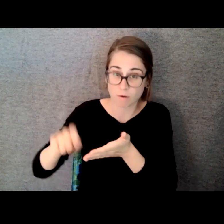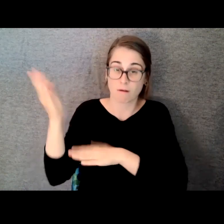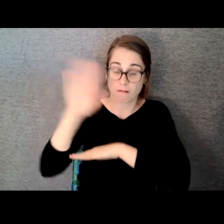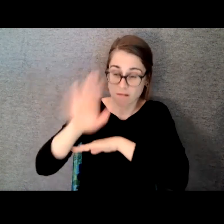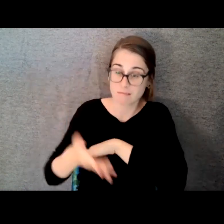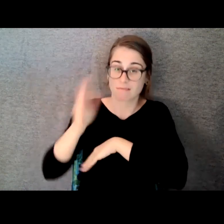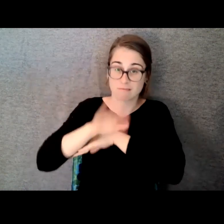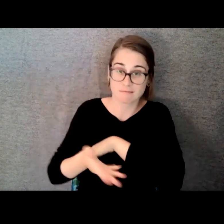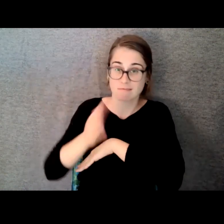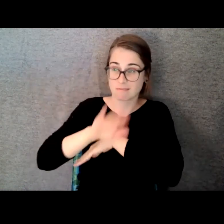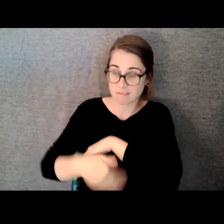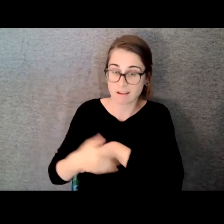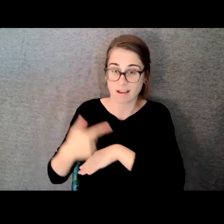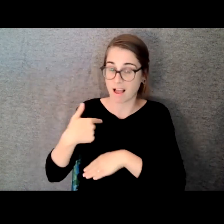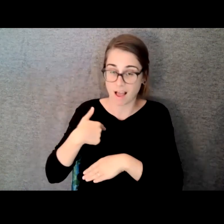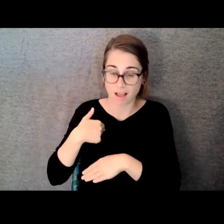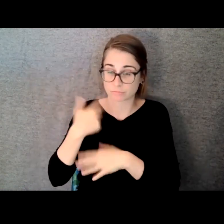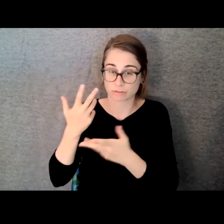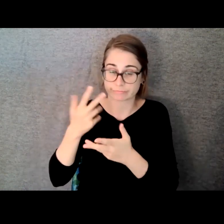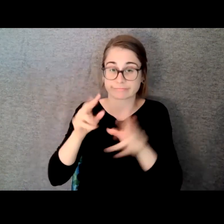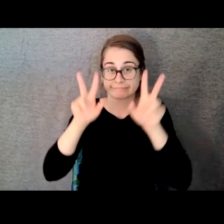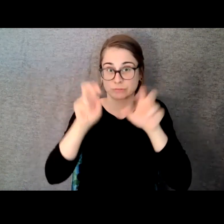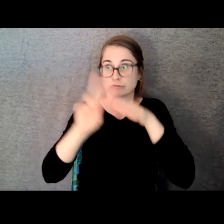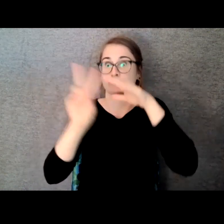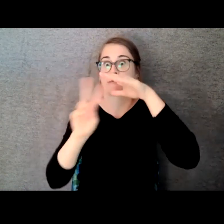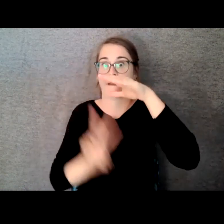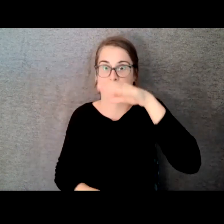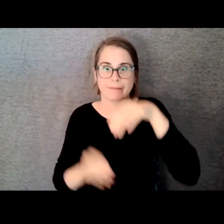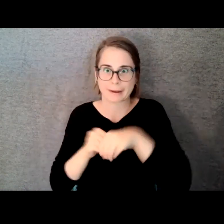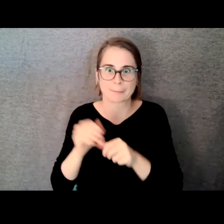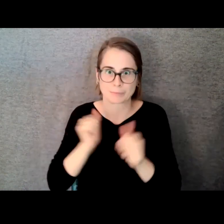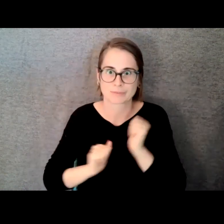it from top to bottom. And I'm still not a great lover of a lot of